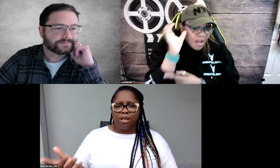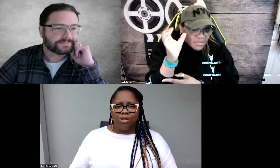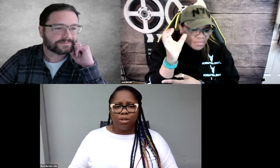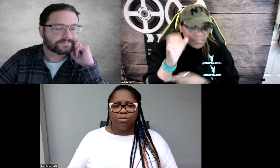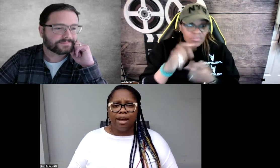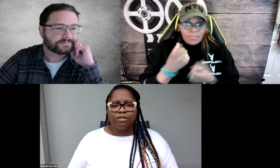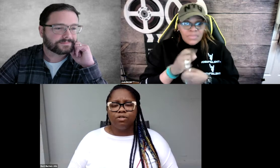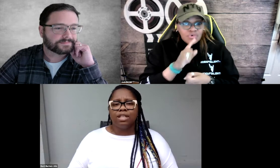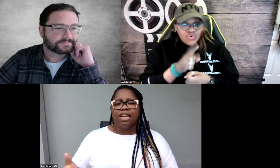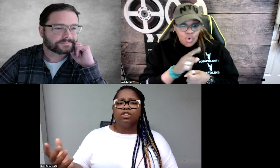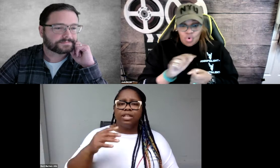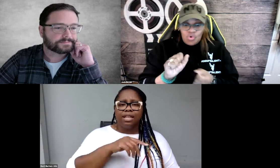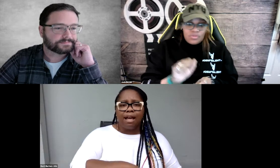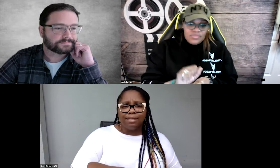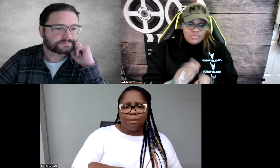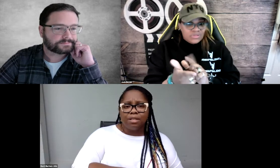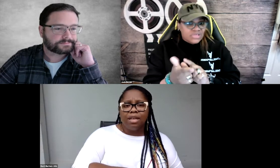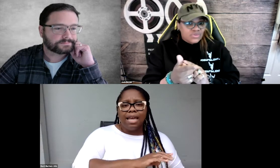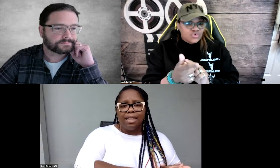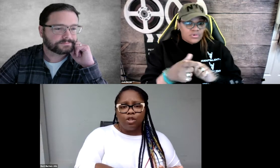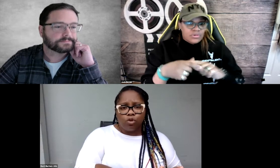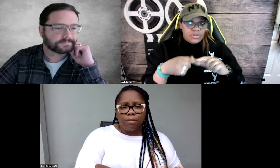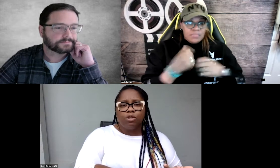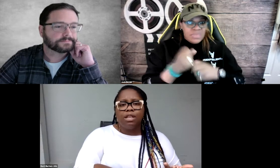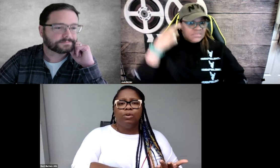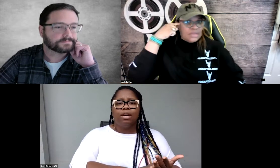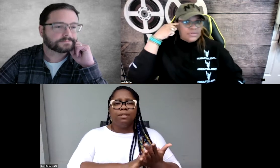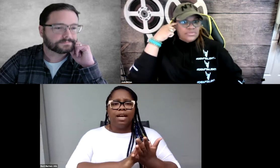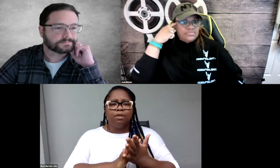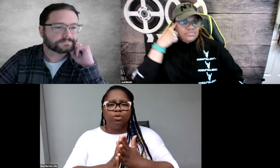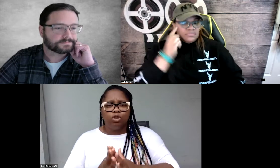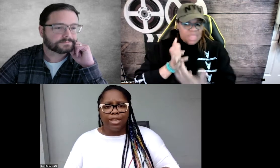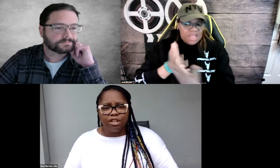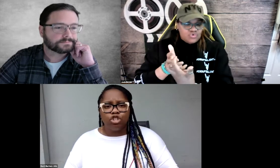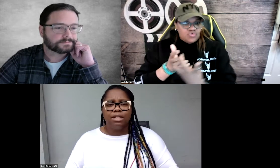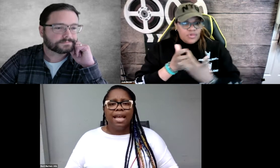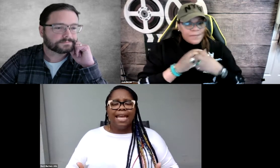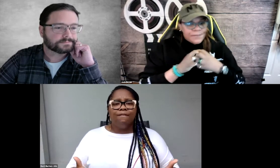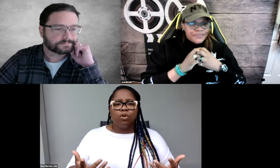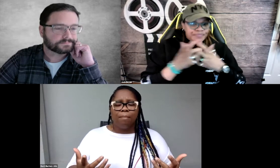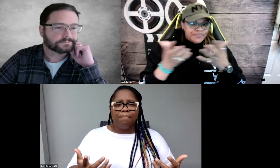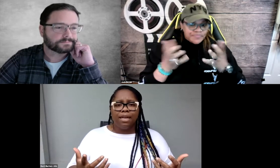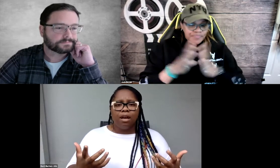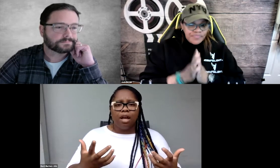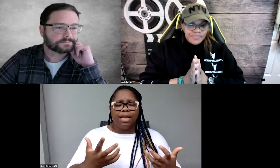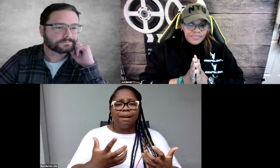meetings with those actors that they understand the concepts in the script. So then when it comes time to do the translation, even though it might not